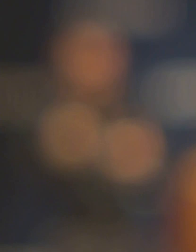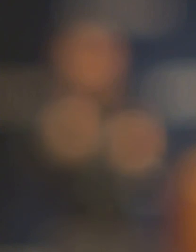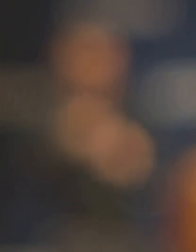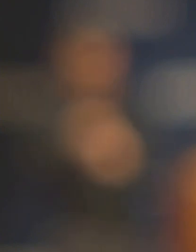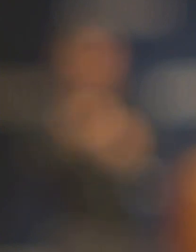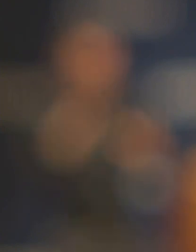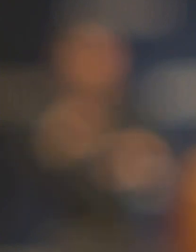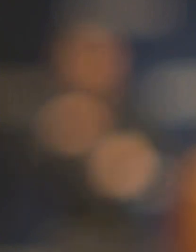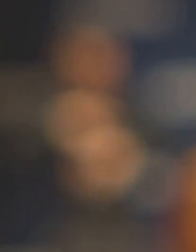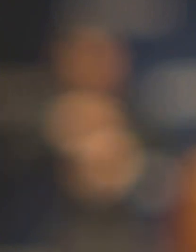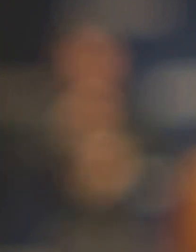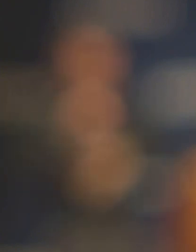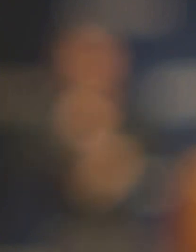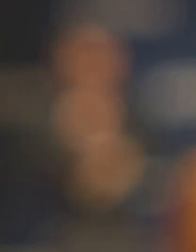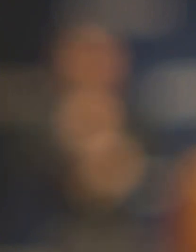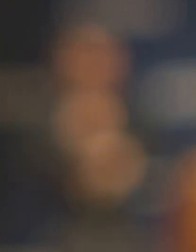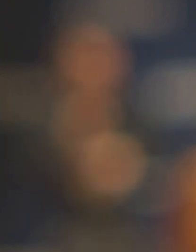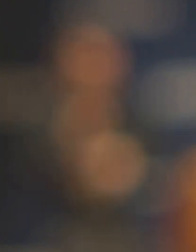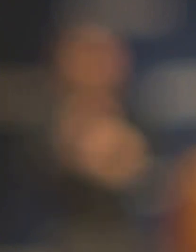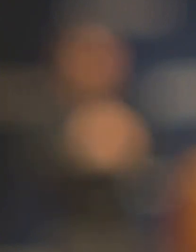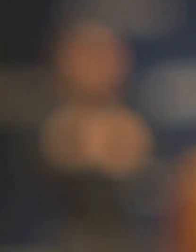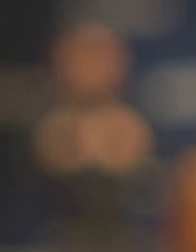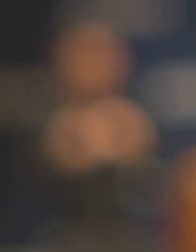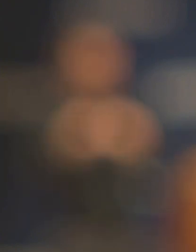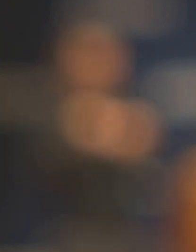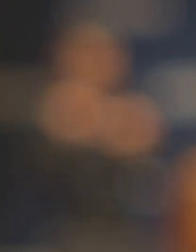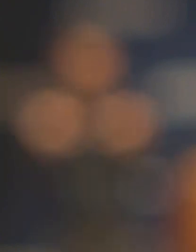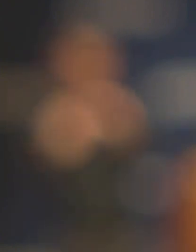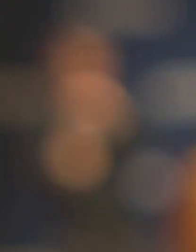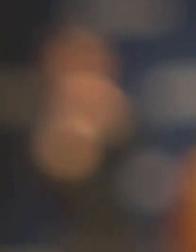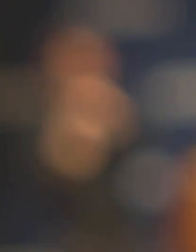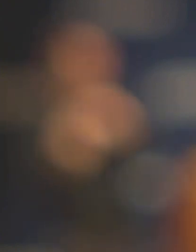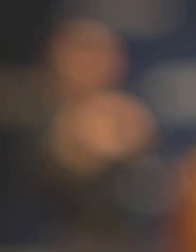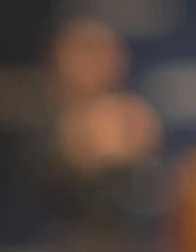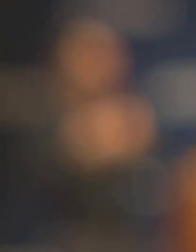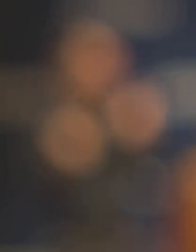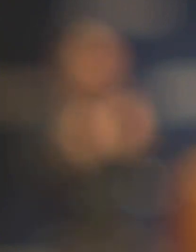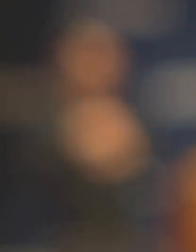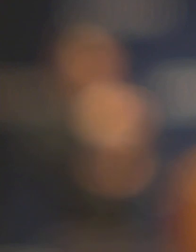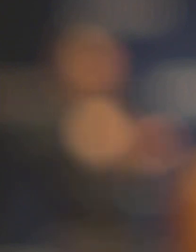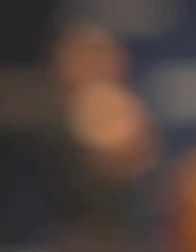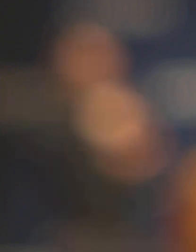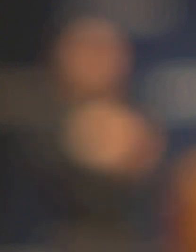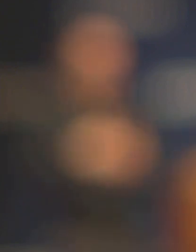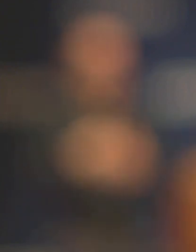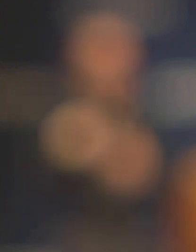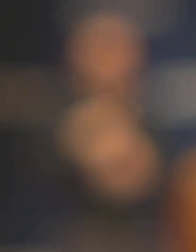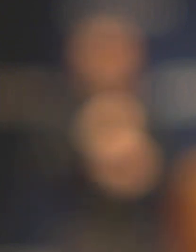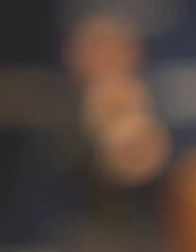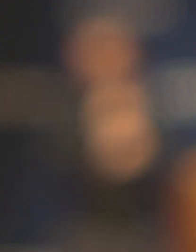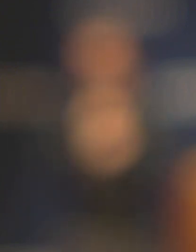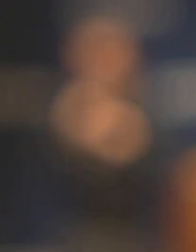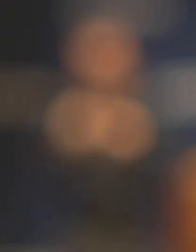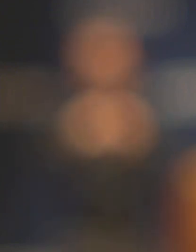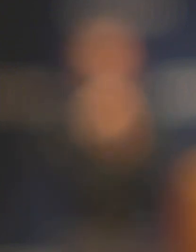We've had policies for the safety of patients and staff and employees.